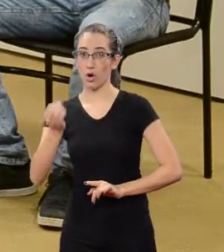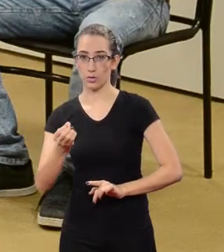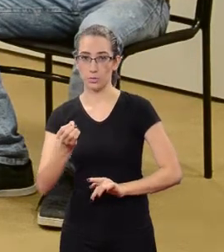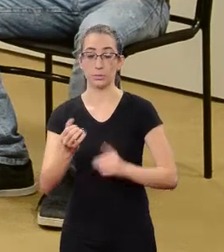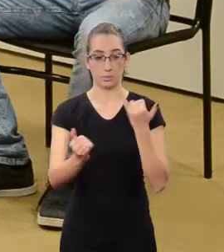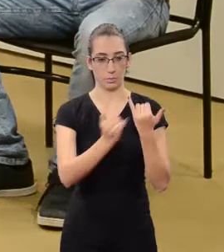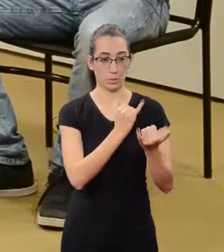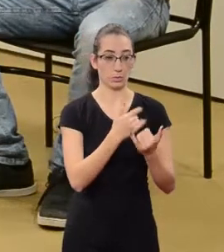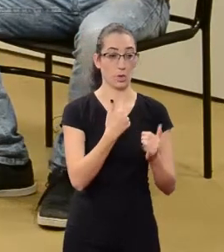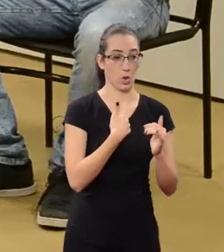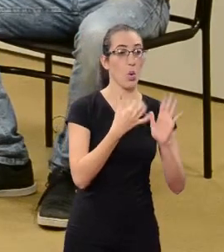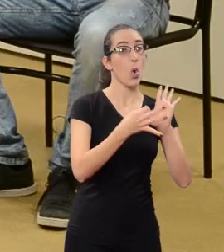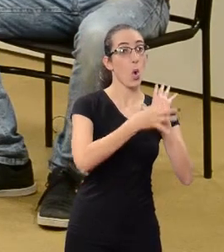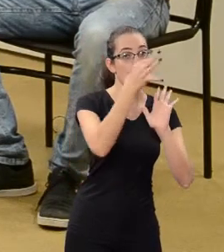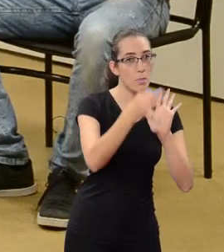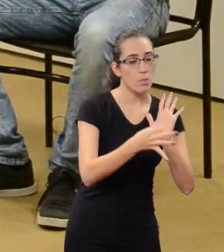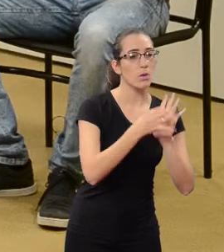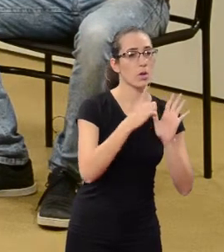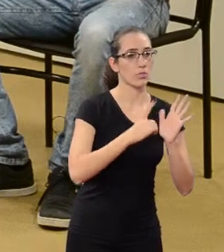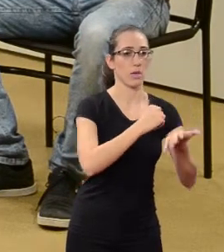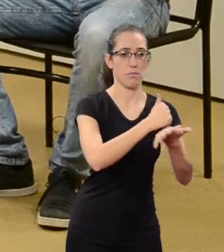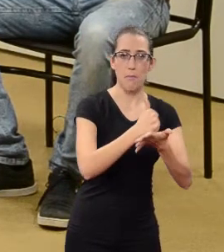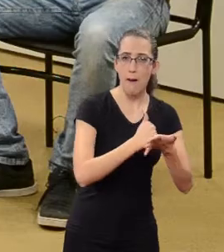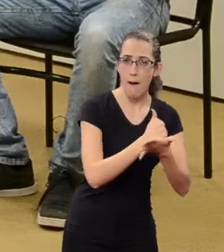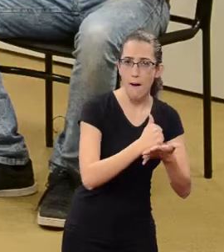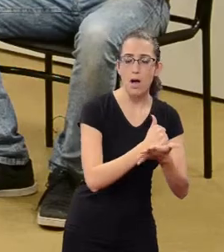One thing is having an opinion and having a well-founded opinion.